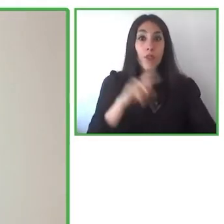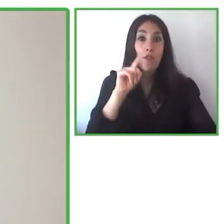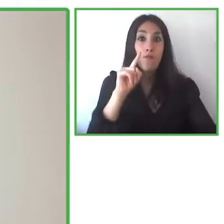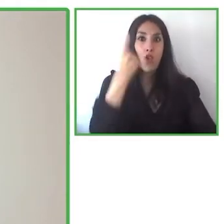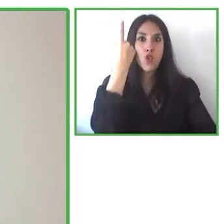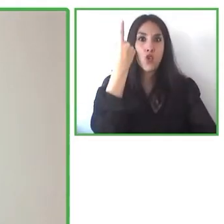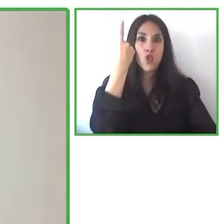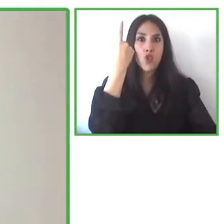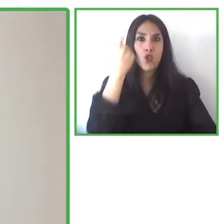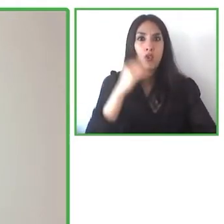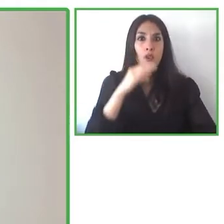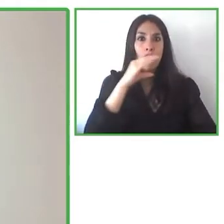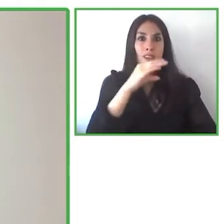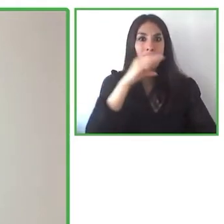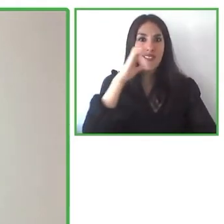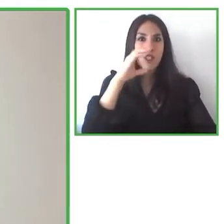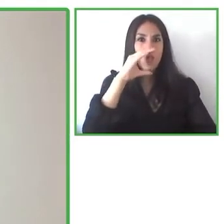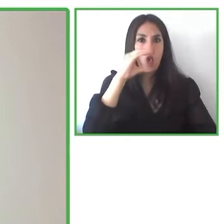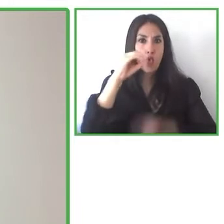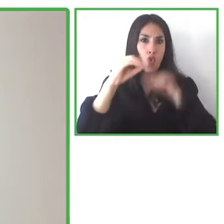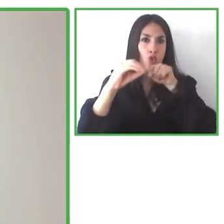and he's going to be presenting his initiative.